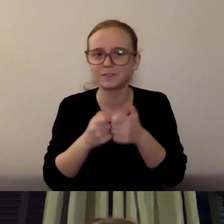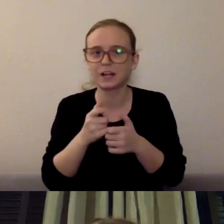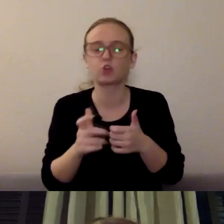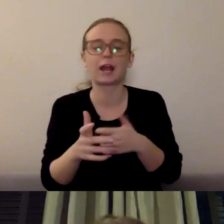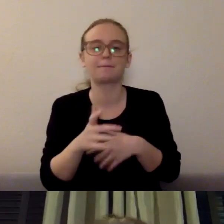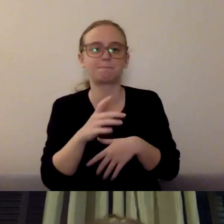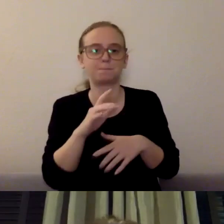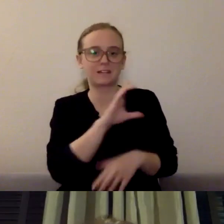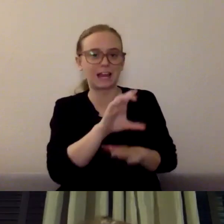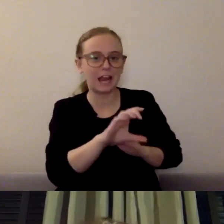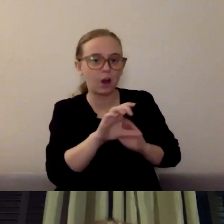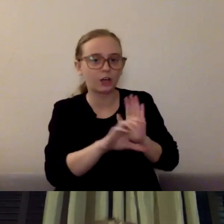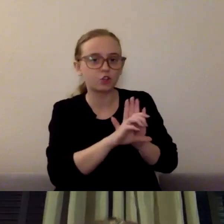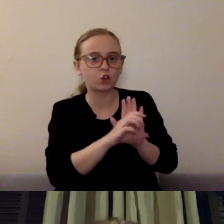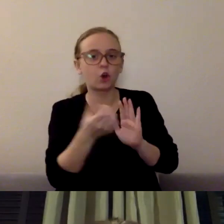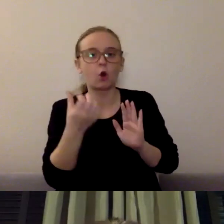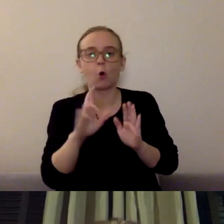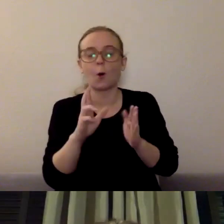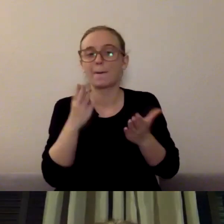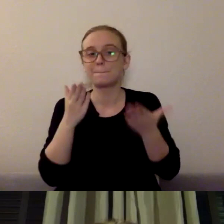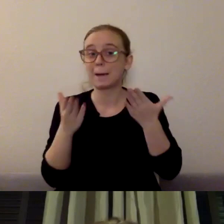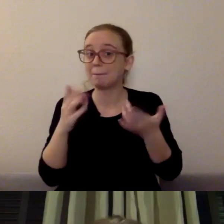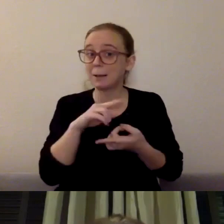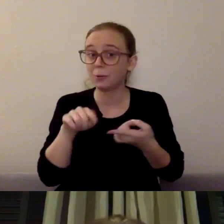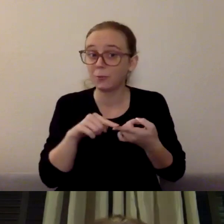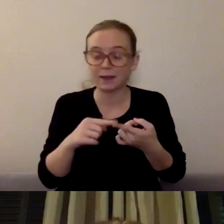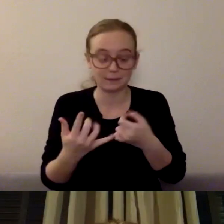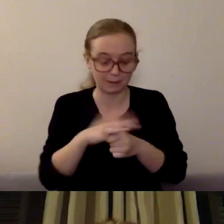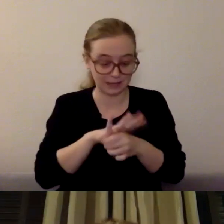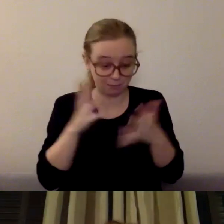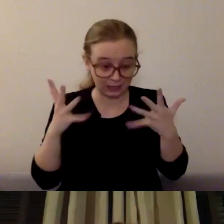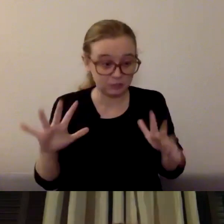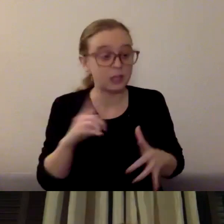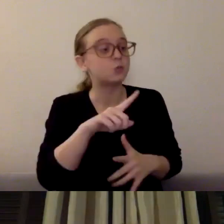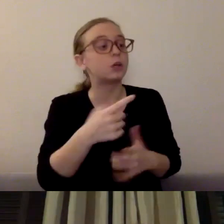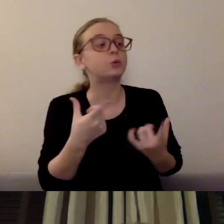that they're looking forward to? Helping each other share feelings, helping each other connect.